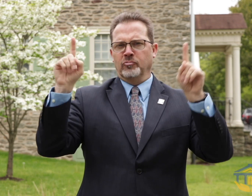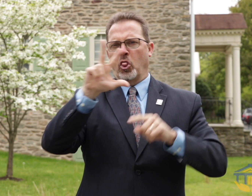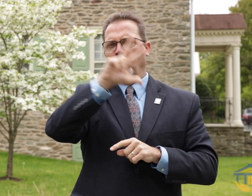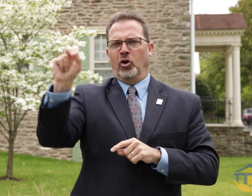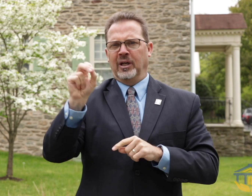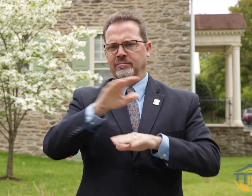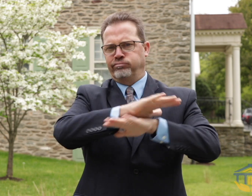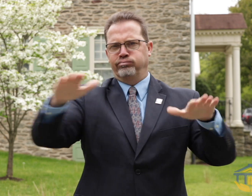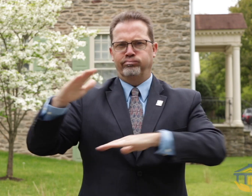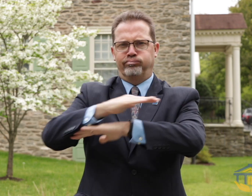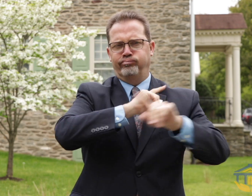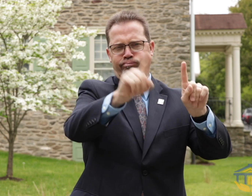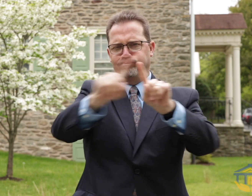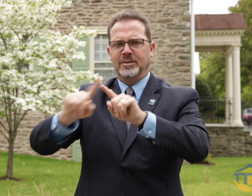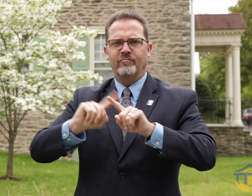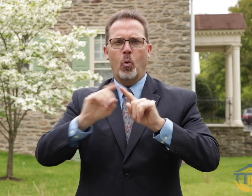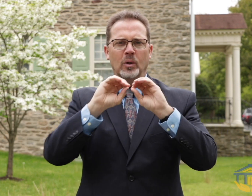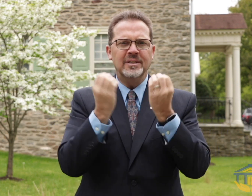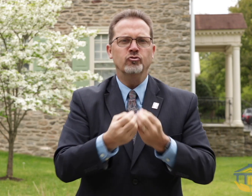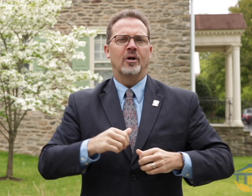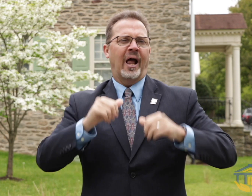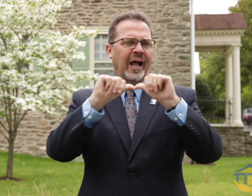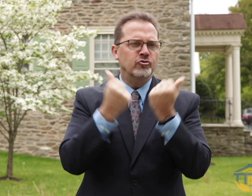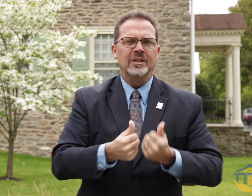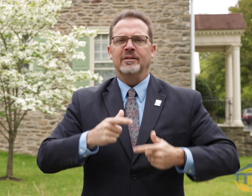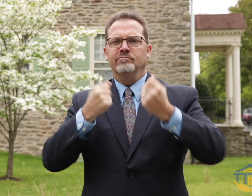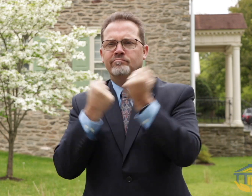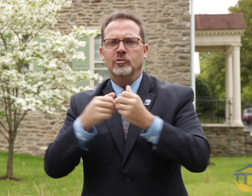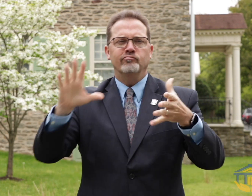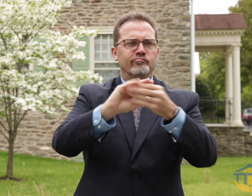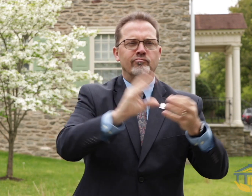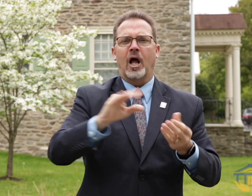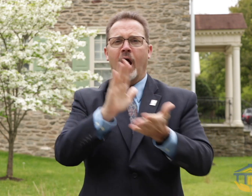successful event again. We had 30 booths, vendors, organizations, agencies and